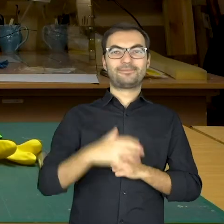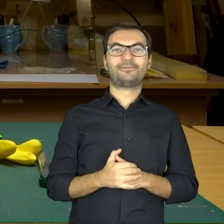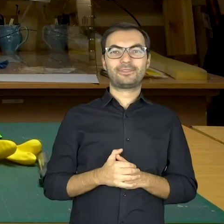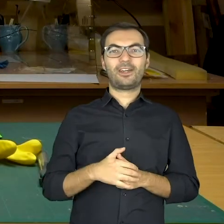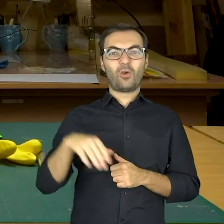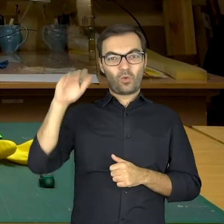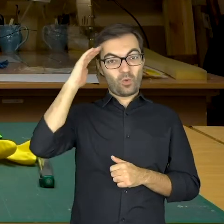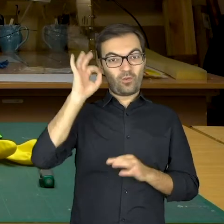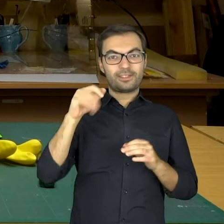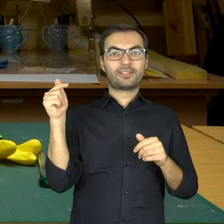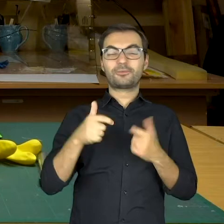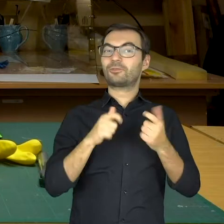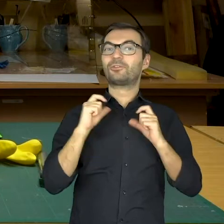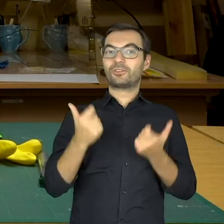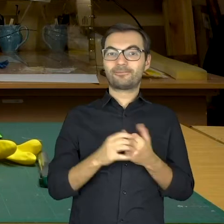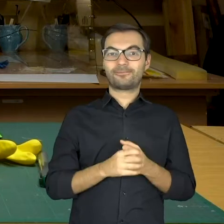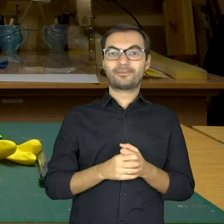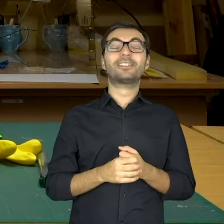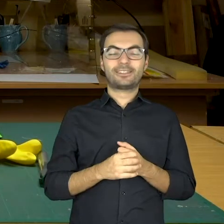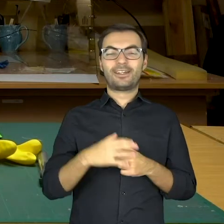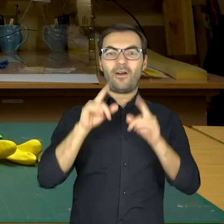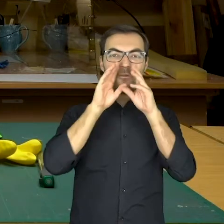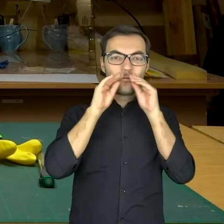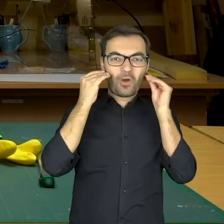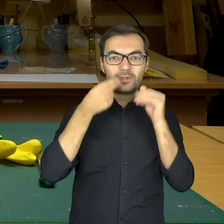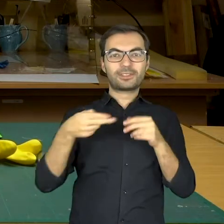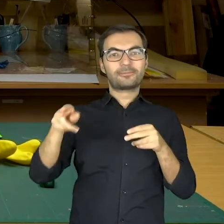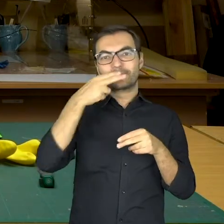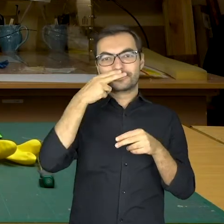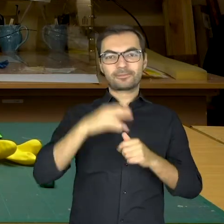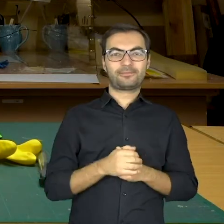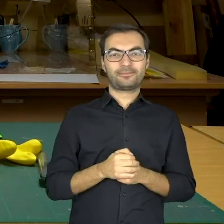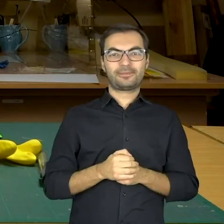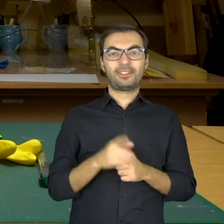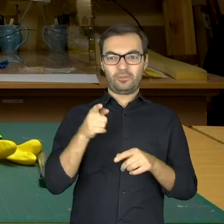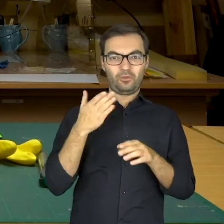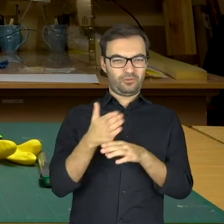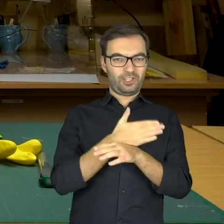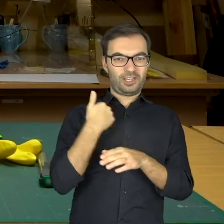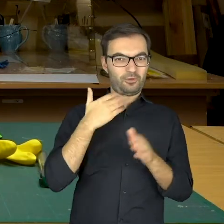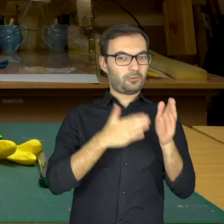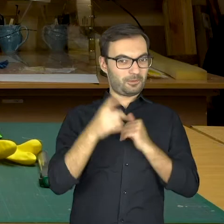Of course, we should glue the moustache which we have made earlier.